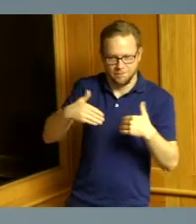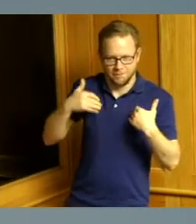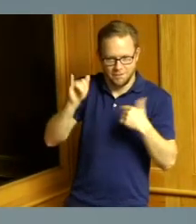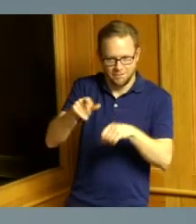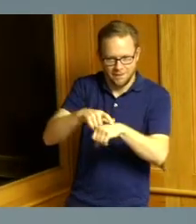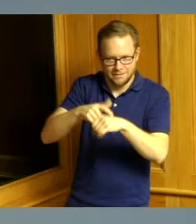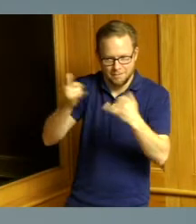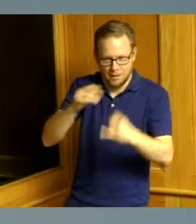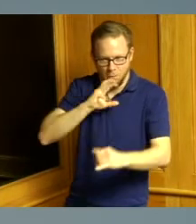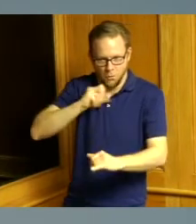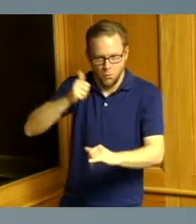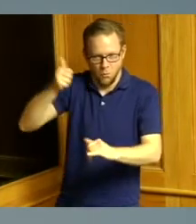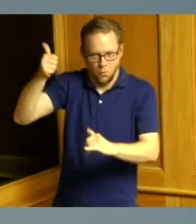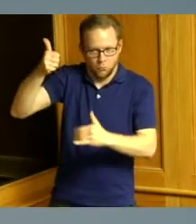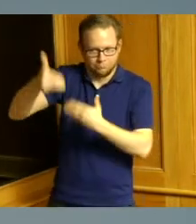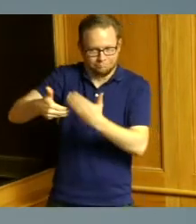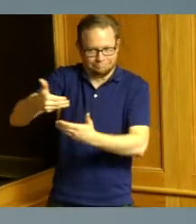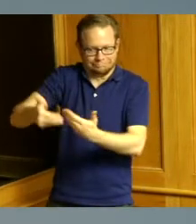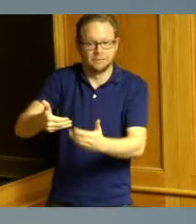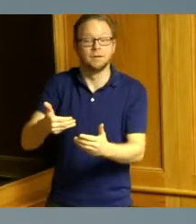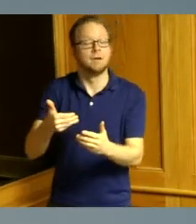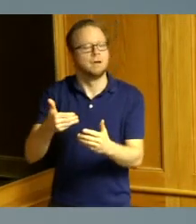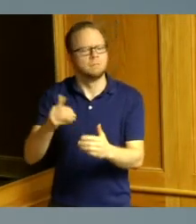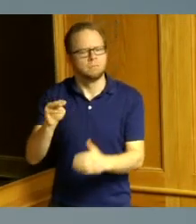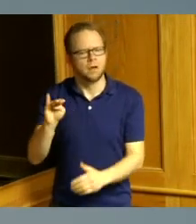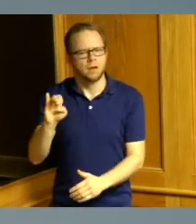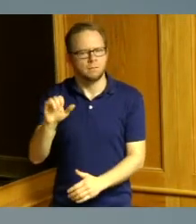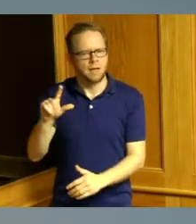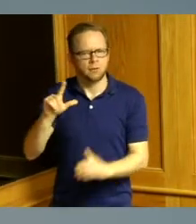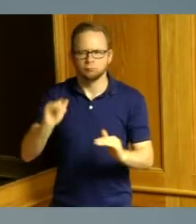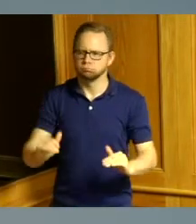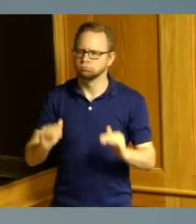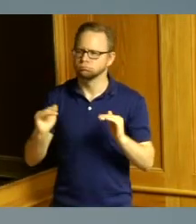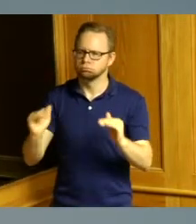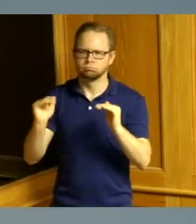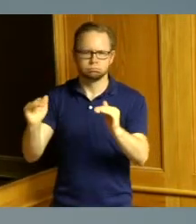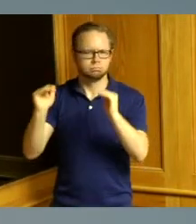Michael then went on to advance through multiple positions at Job and Family Services to multiple